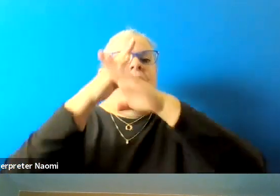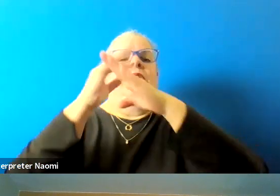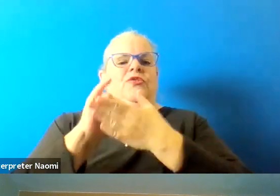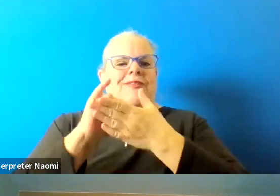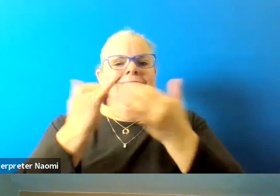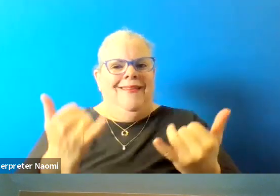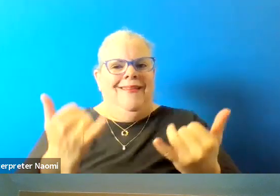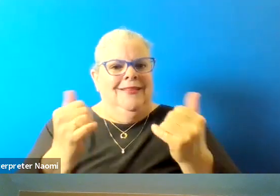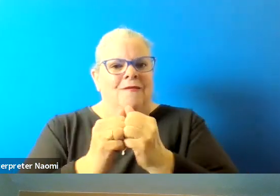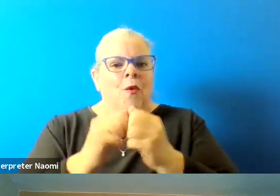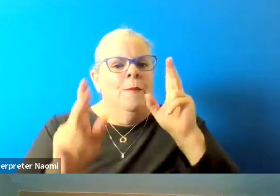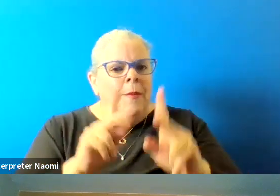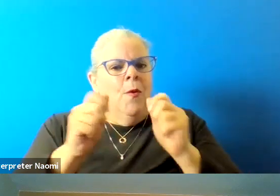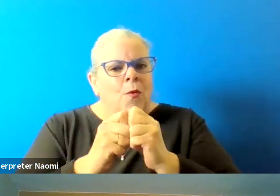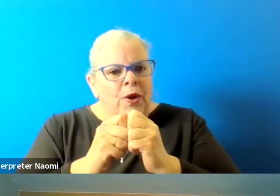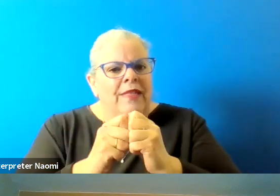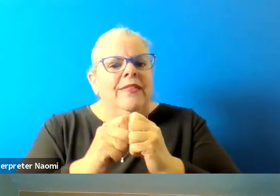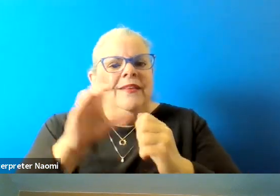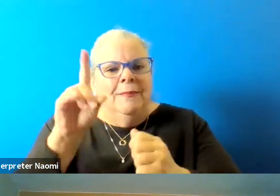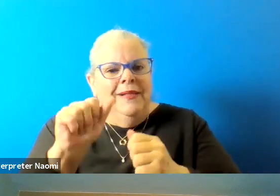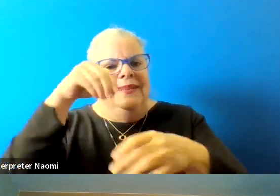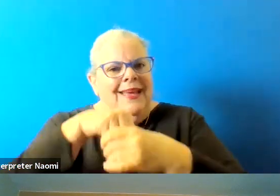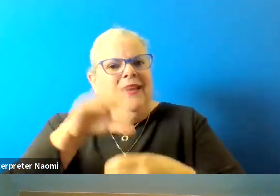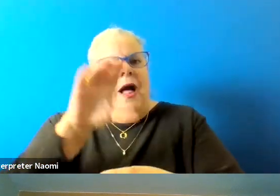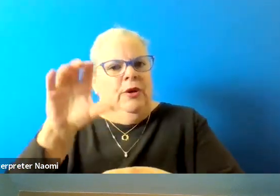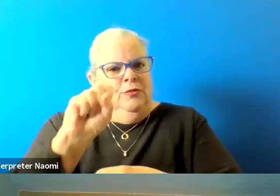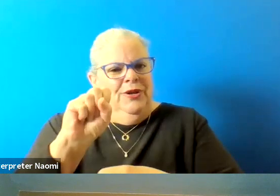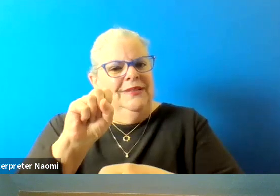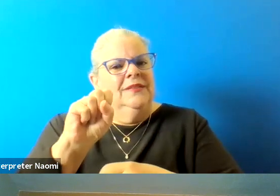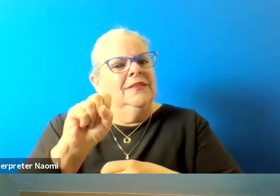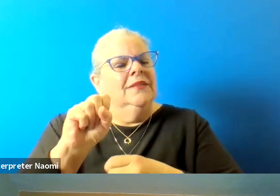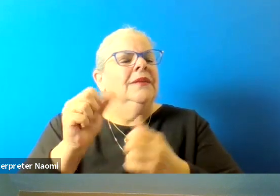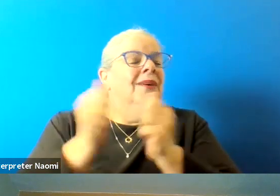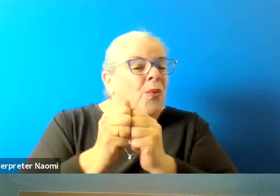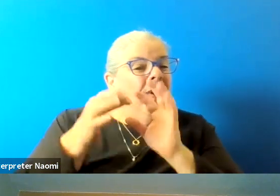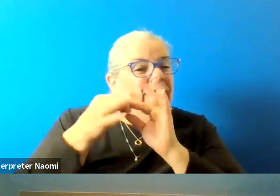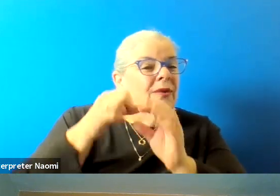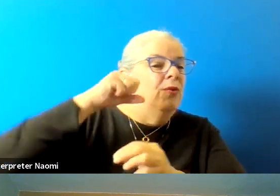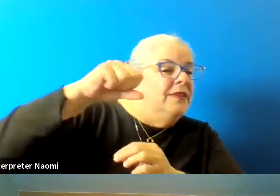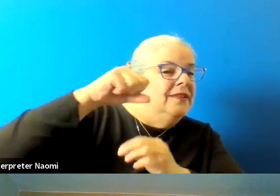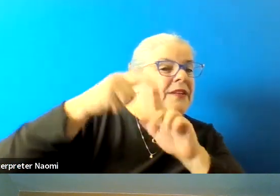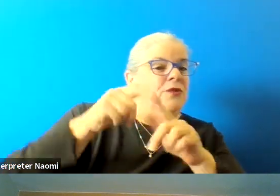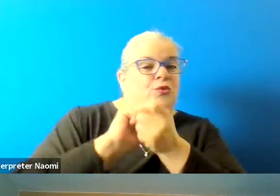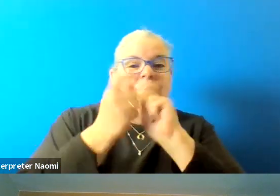with disabilities in Colorado Springs, given resistance to change from some community members?